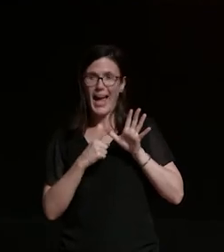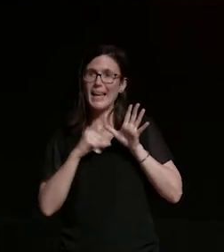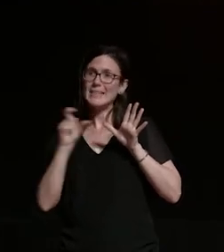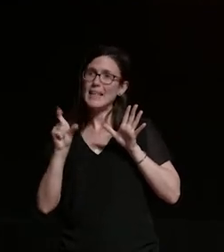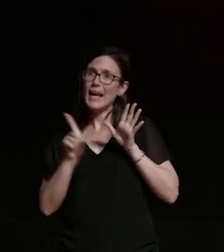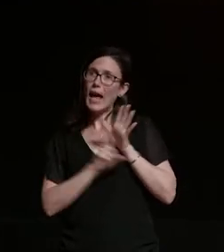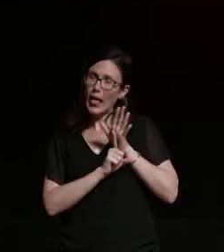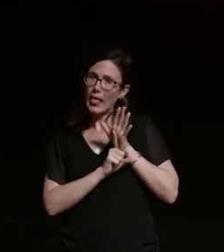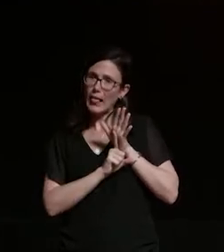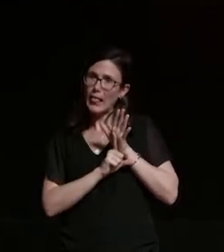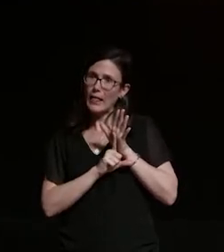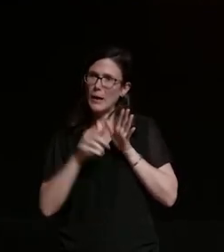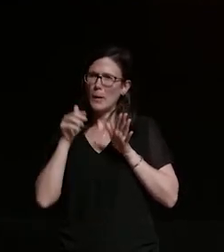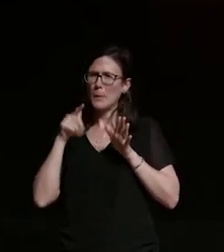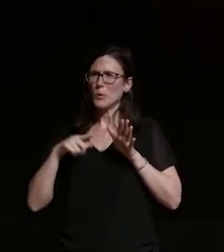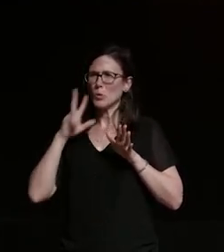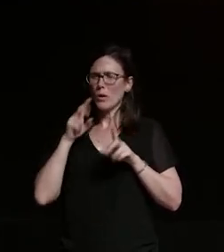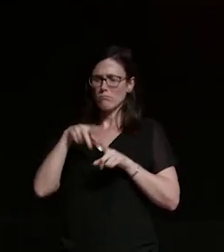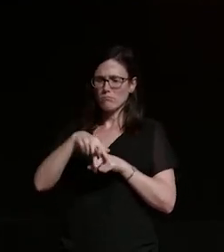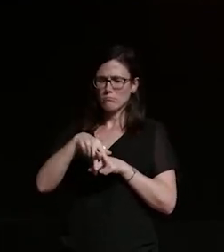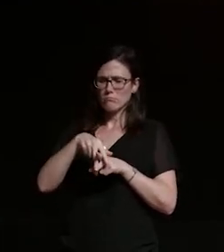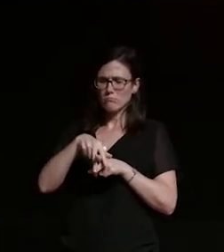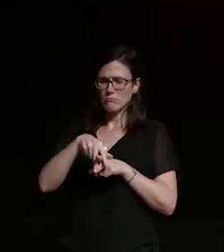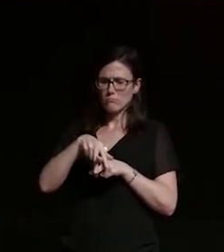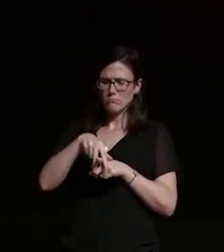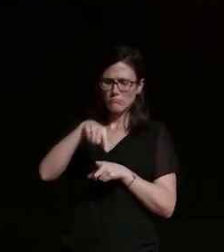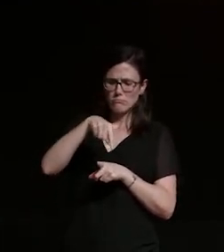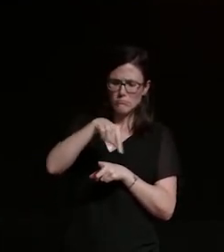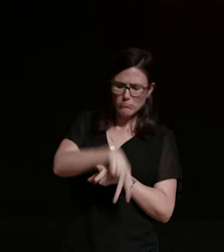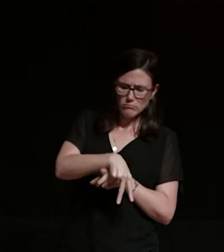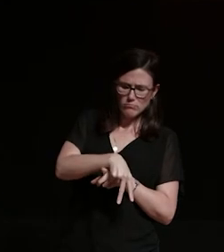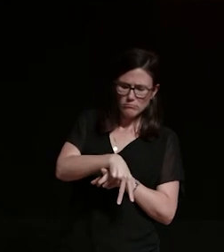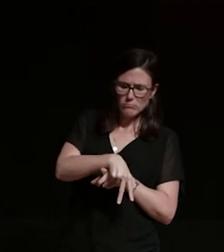of put his foot down wrong uh on the motorbike as it was stopping he got it caught in like a